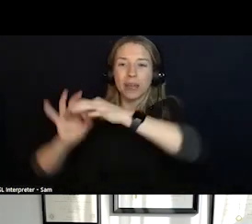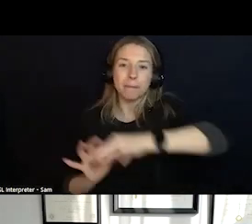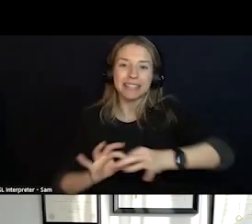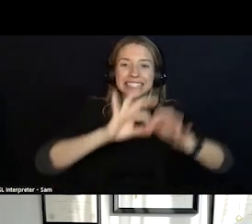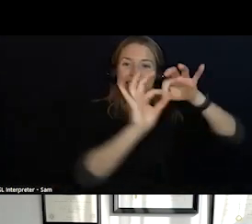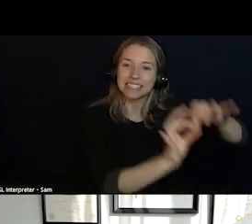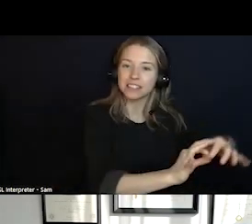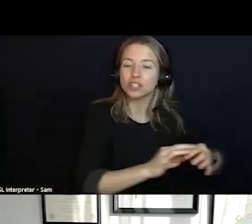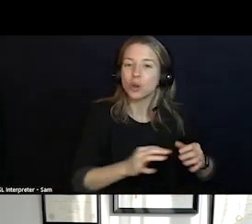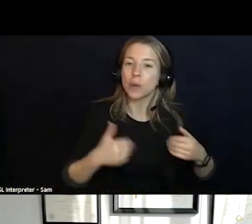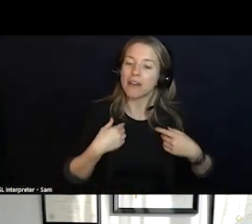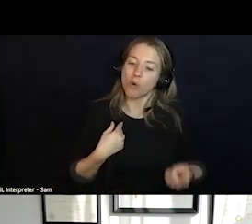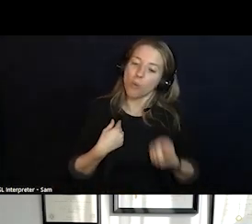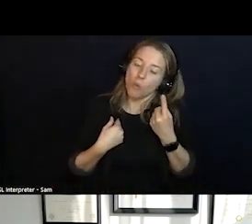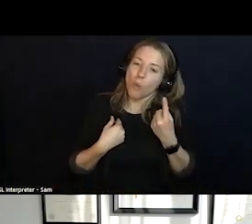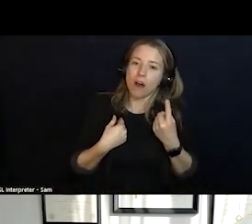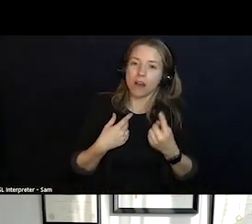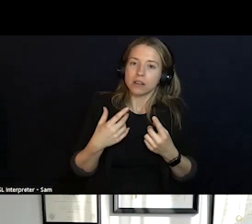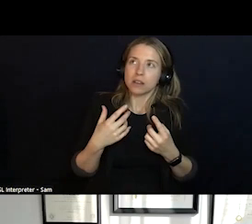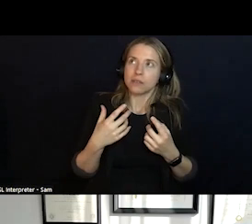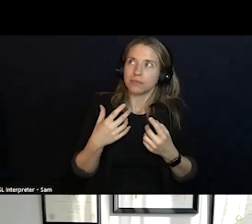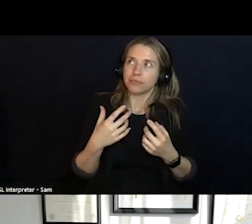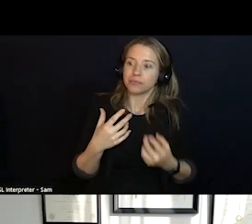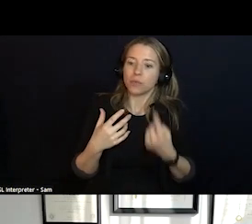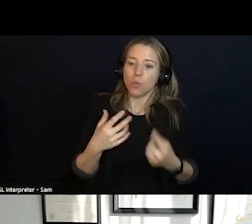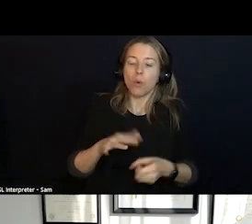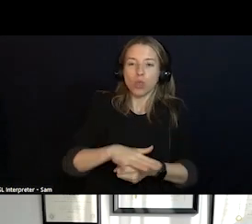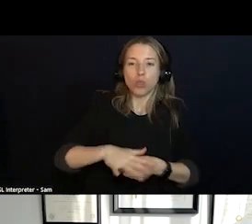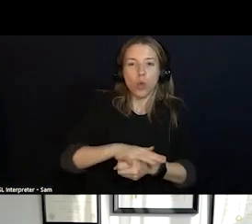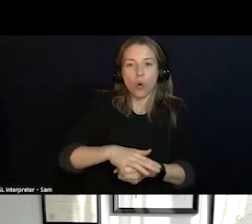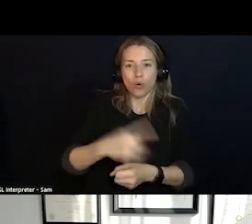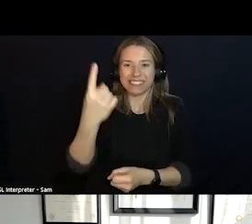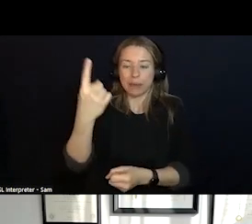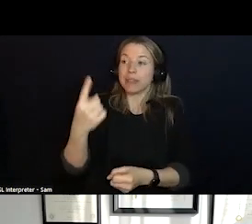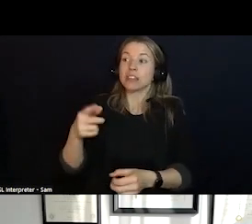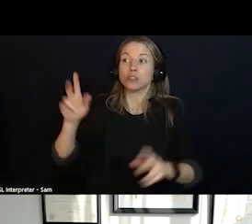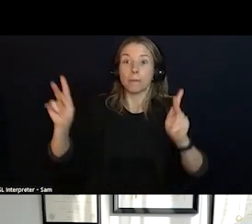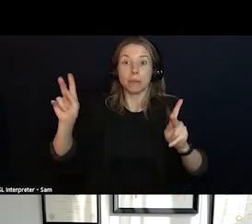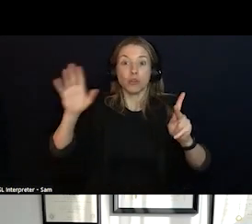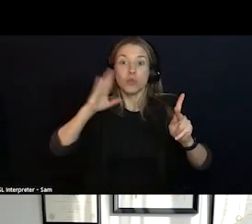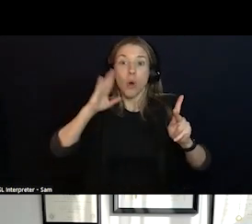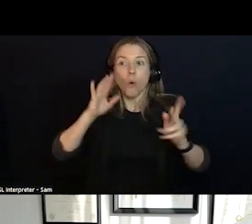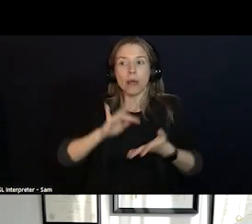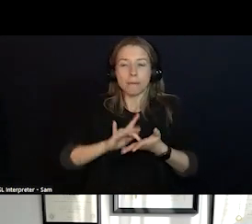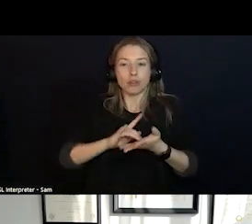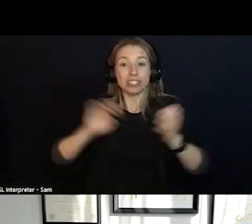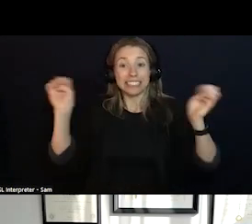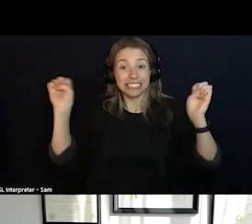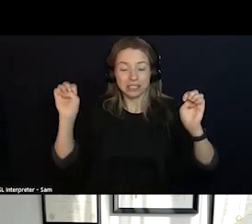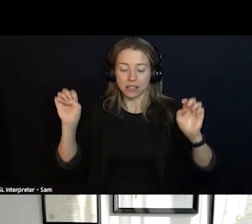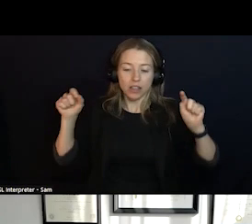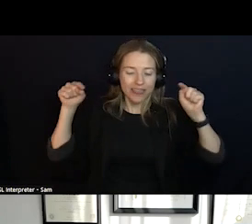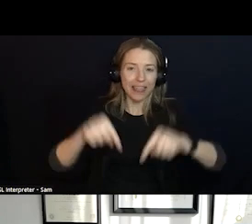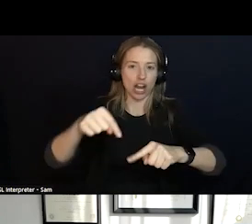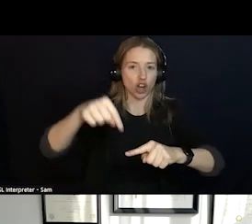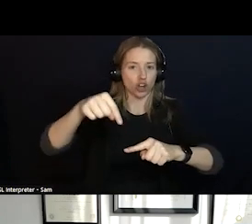IN CITIES AND STATES AND PARTNER WITH THE FACILITIES AND THE